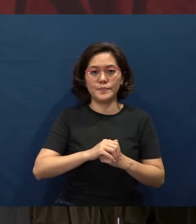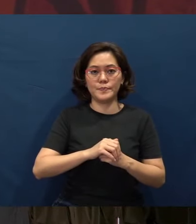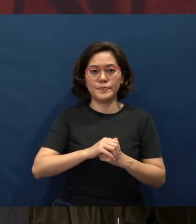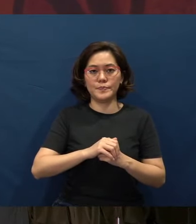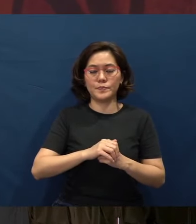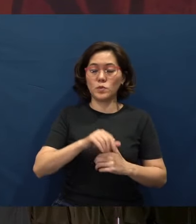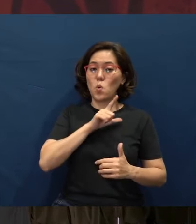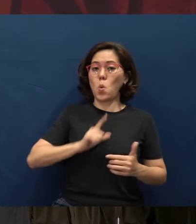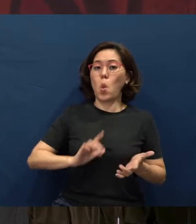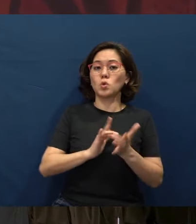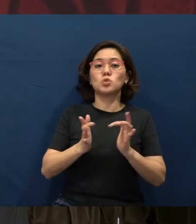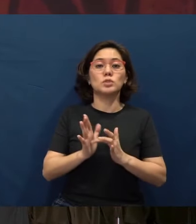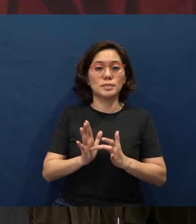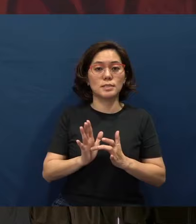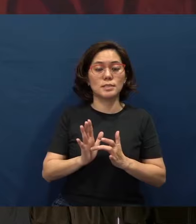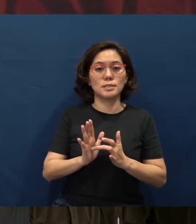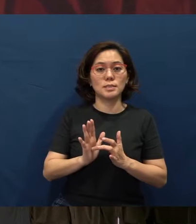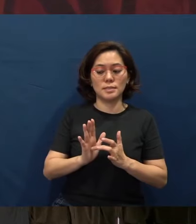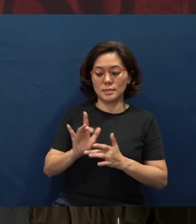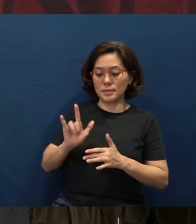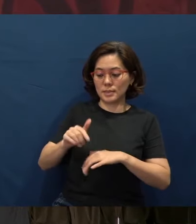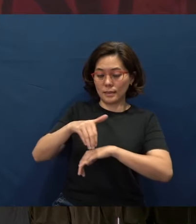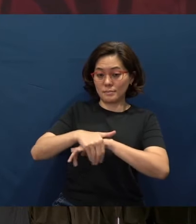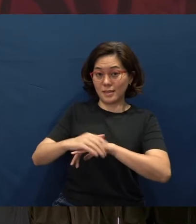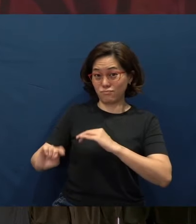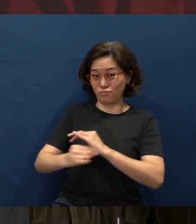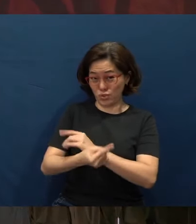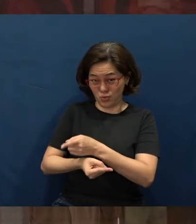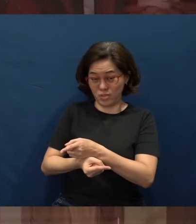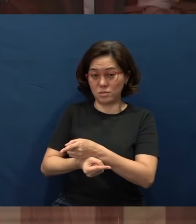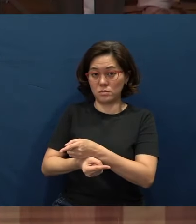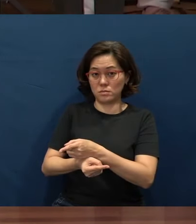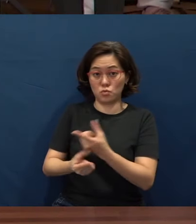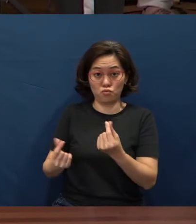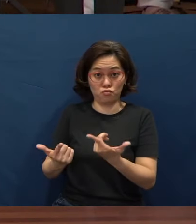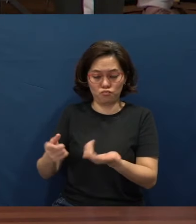The Lord Jesus, on the night He was betrayed, took bread,